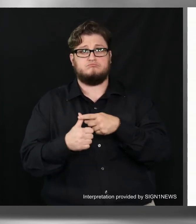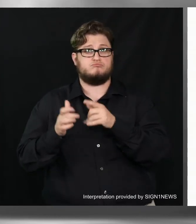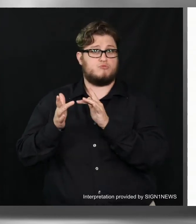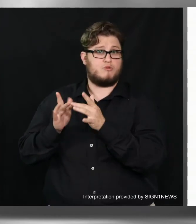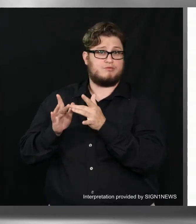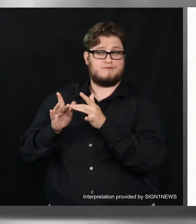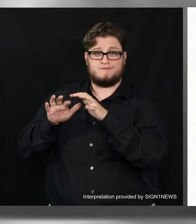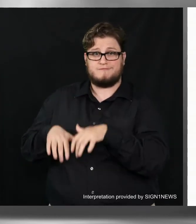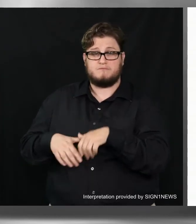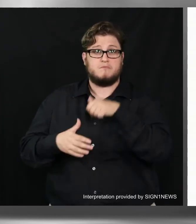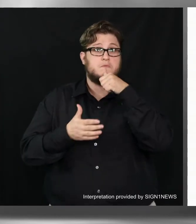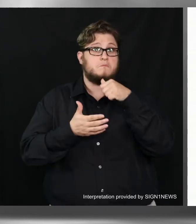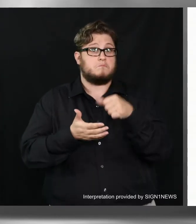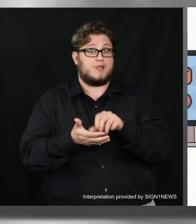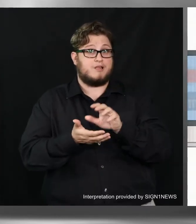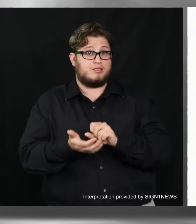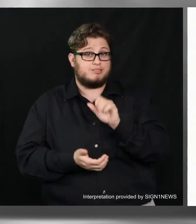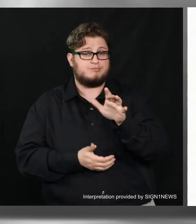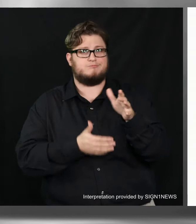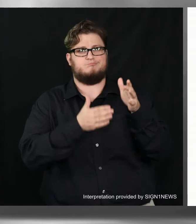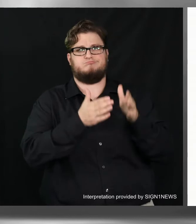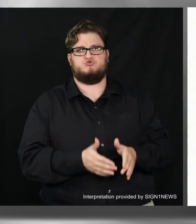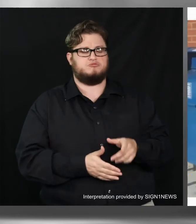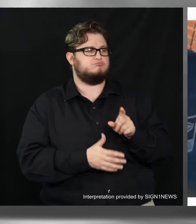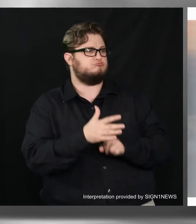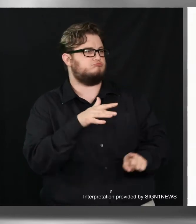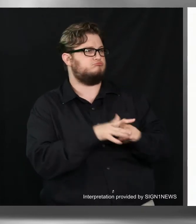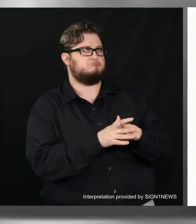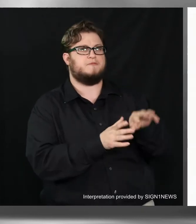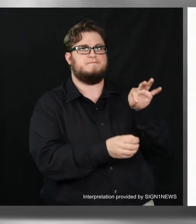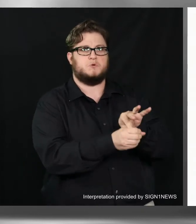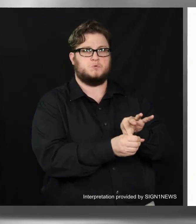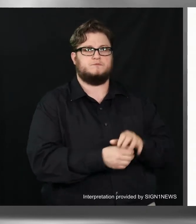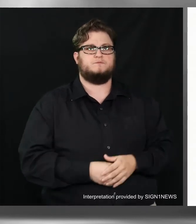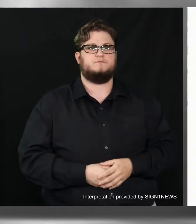You can register to vote online, through the mail, or in person.